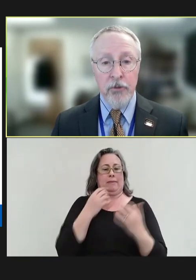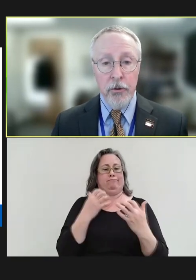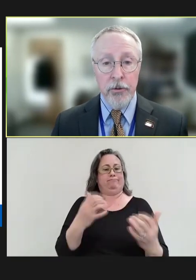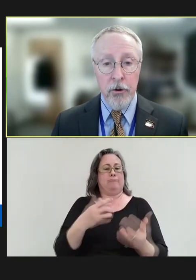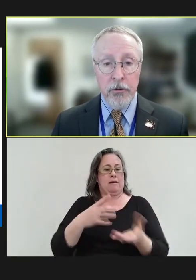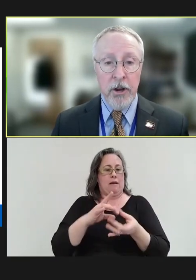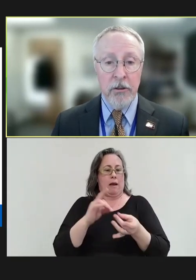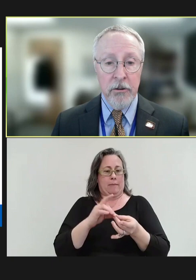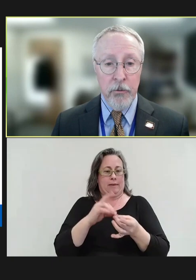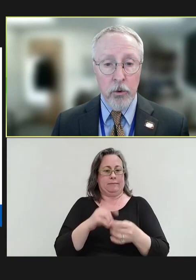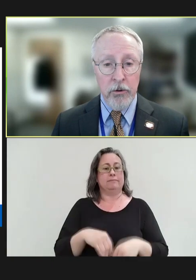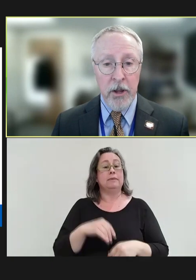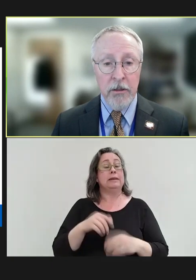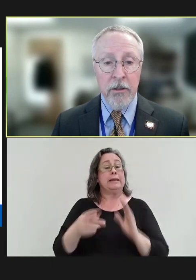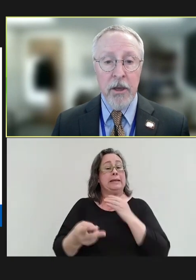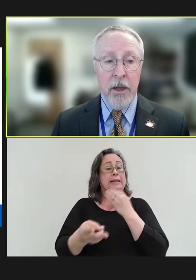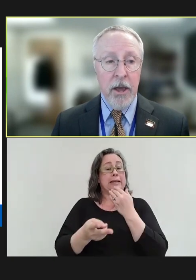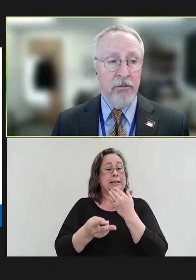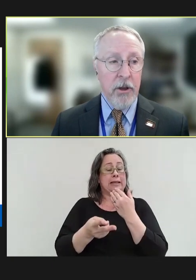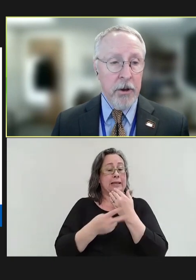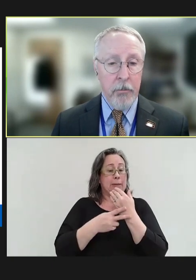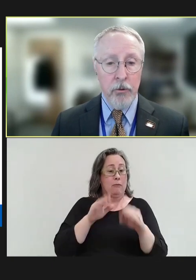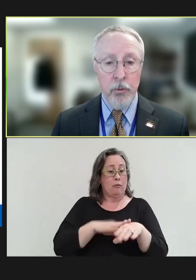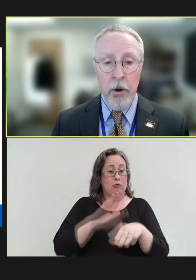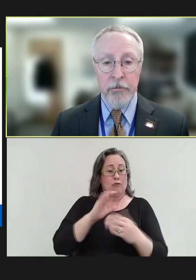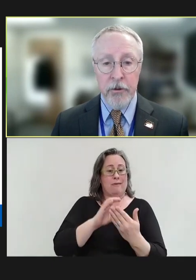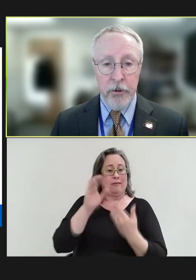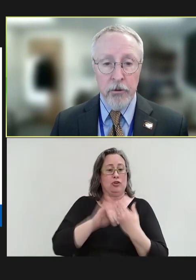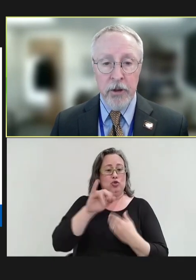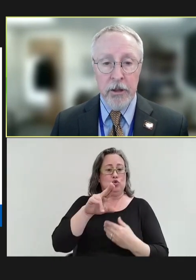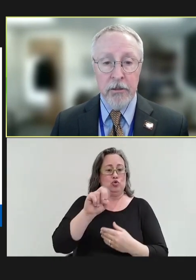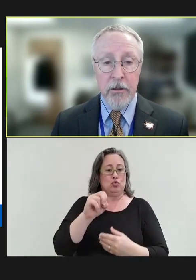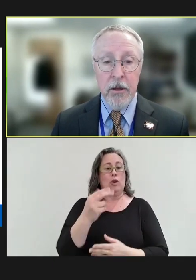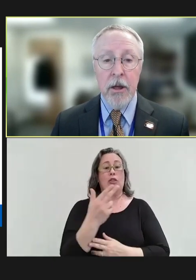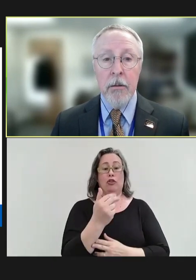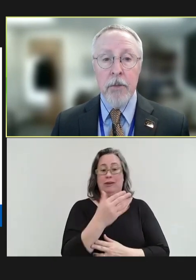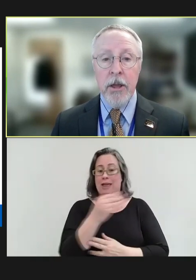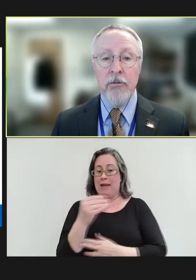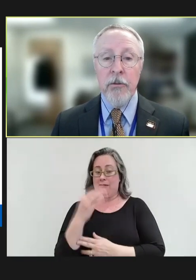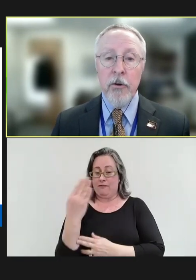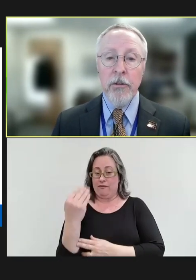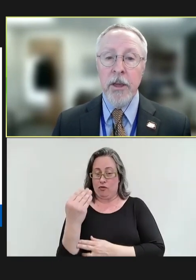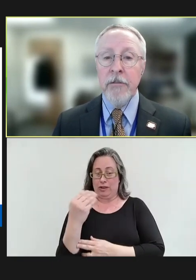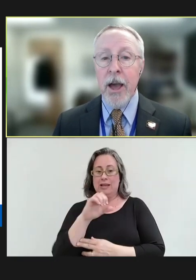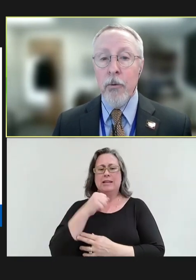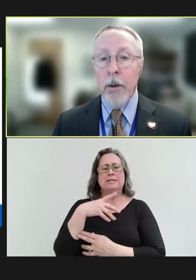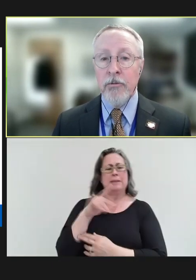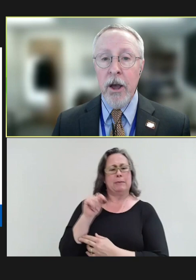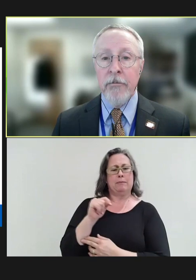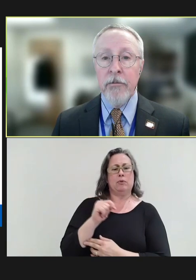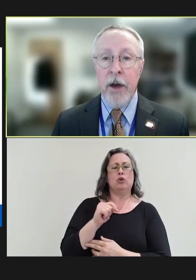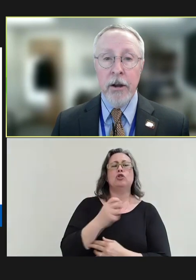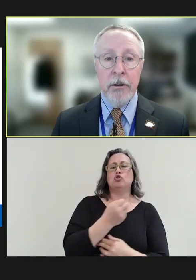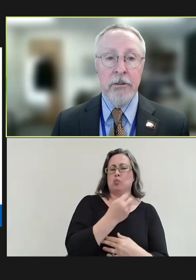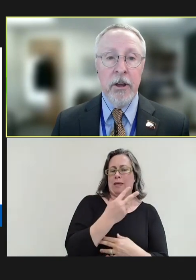June 13th to 14th and September 12th to 13th. Please refer to the NVAC website for final details